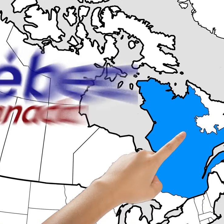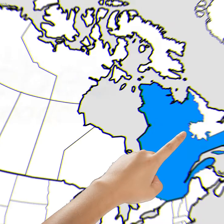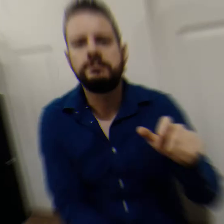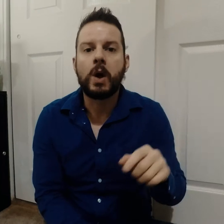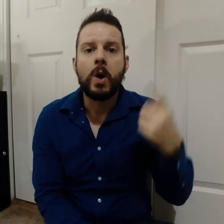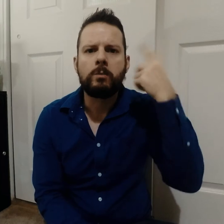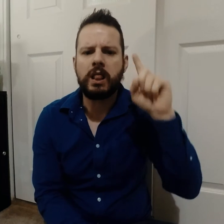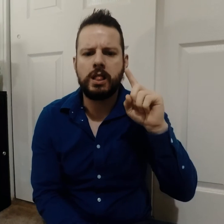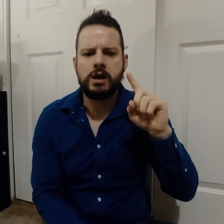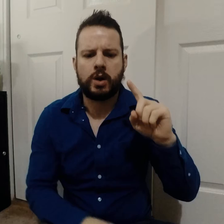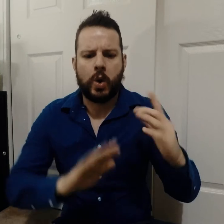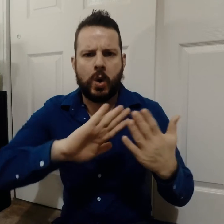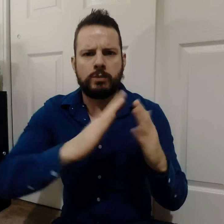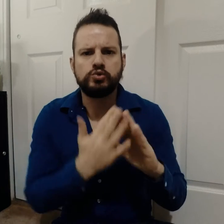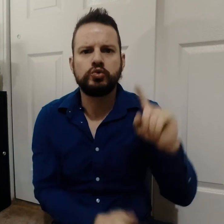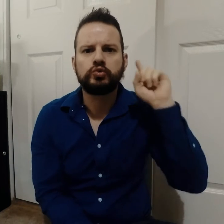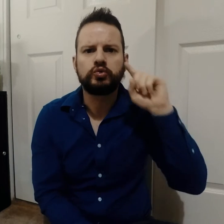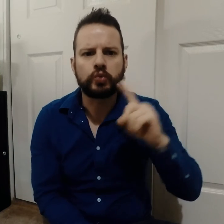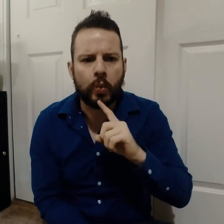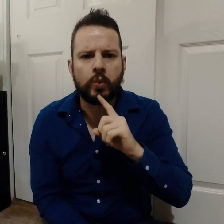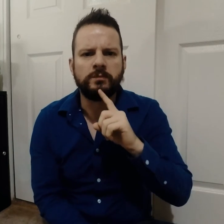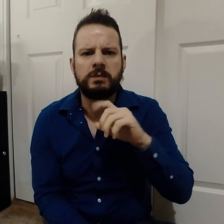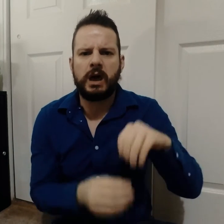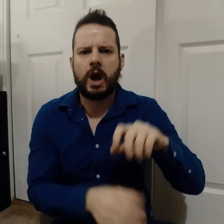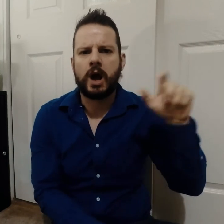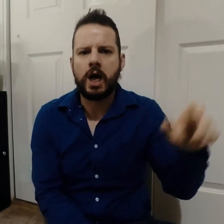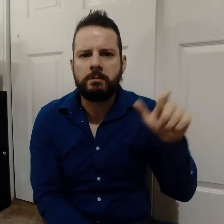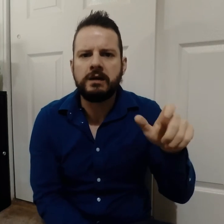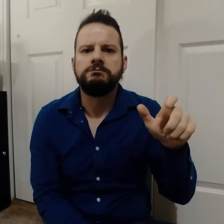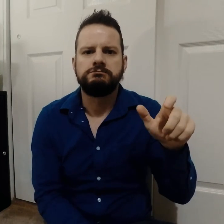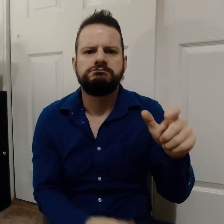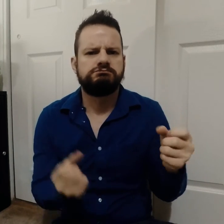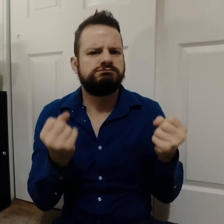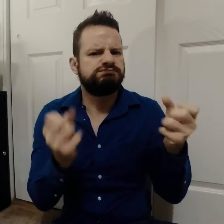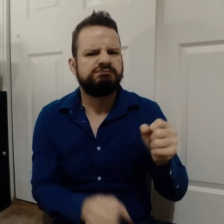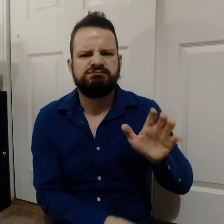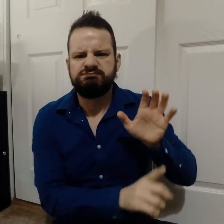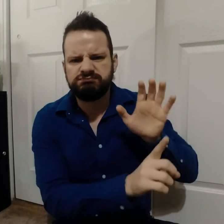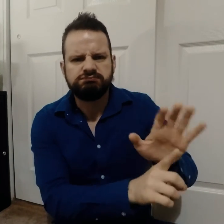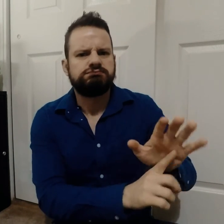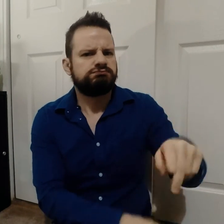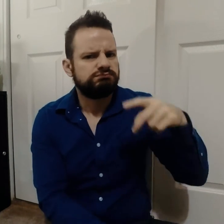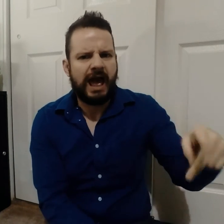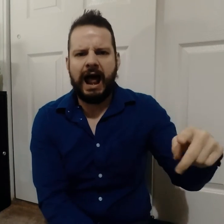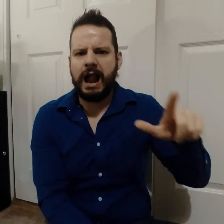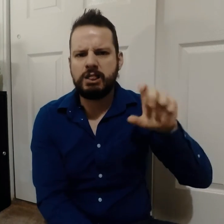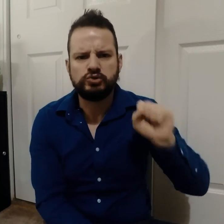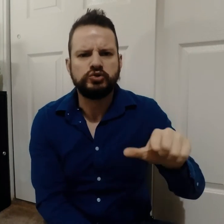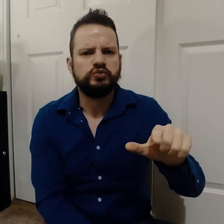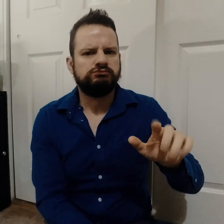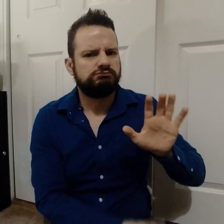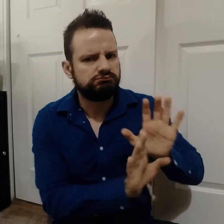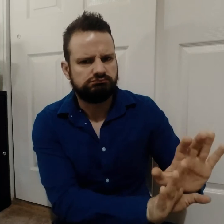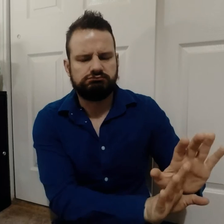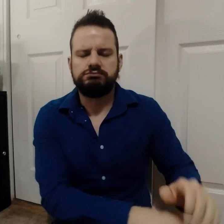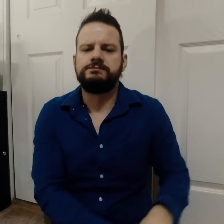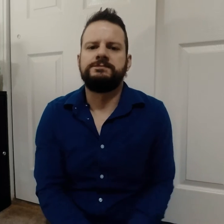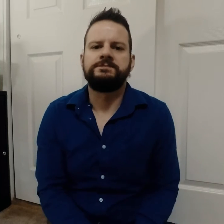It's for the deaf community in Québec. LSQ is their language and it is native over there.